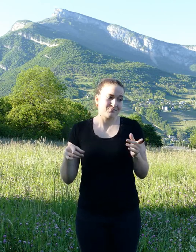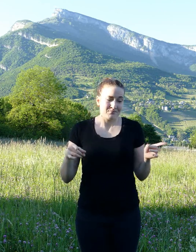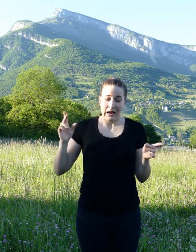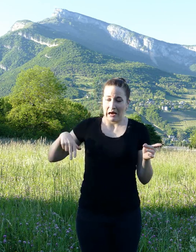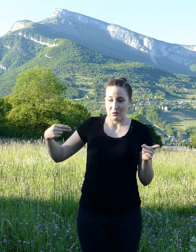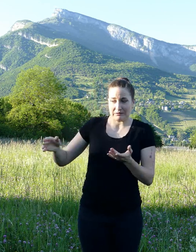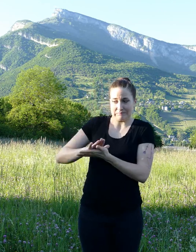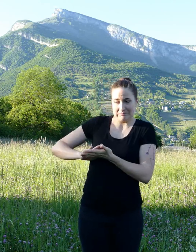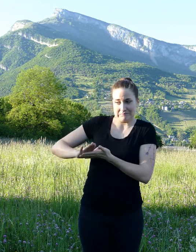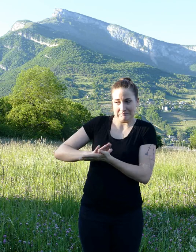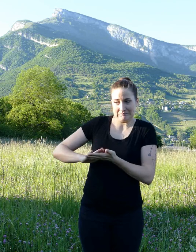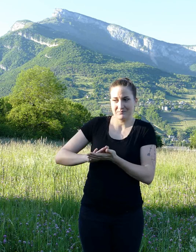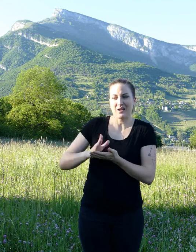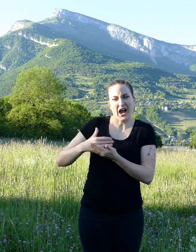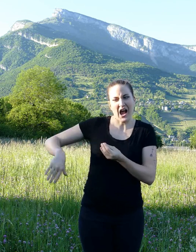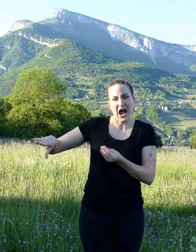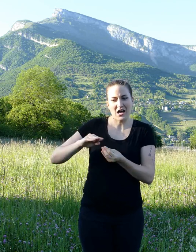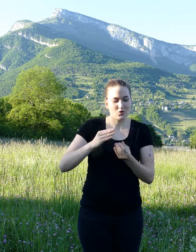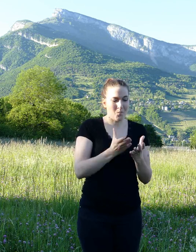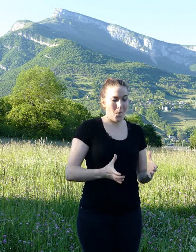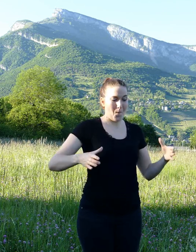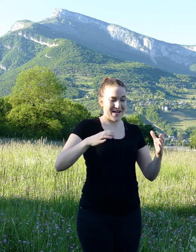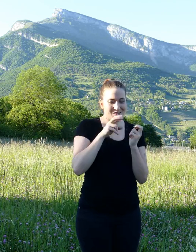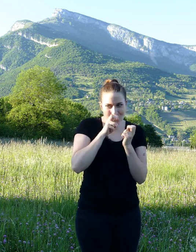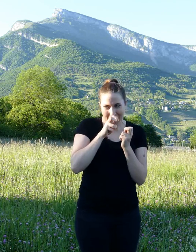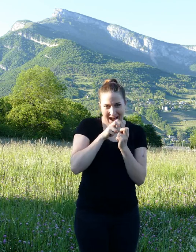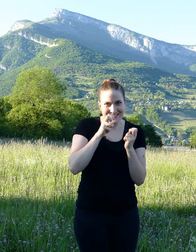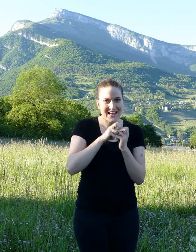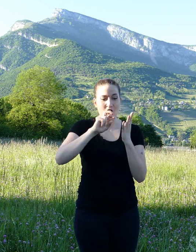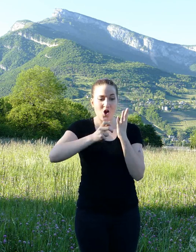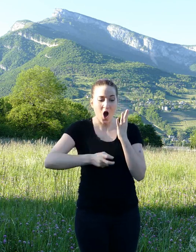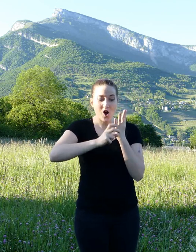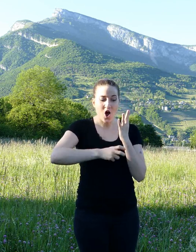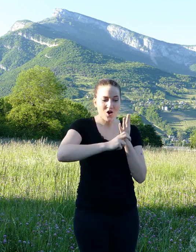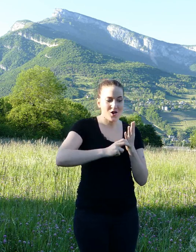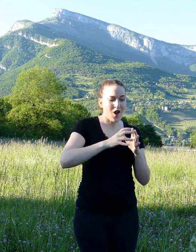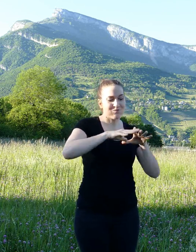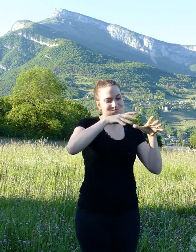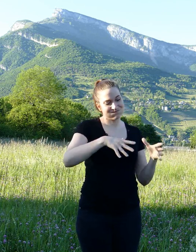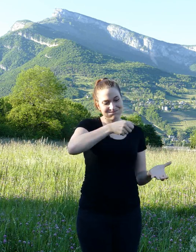and offered to be forgiven a basket full of acorns and nuts to the parents of the mouse.